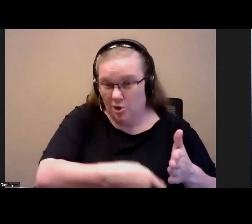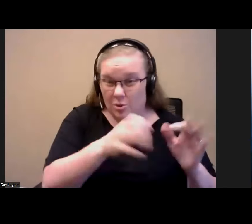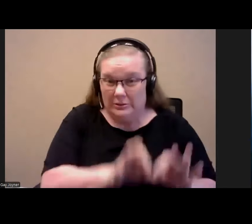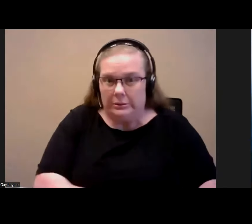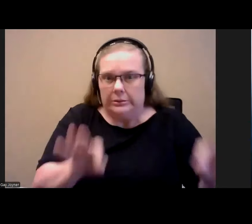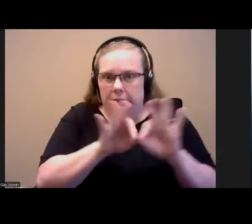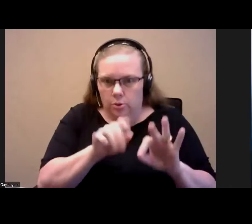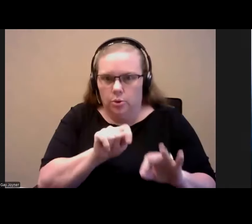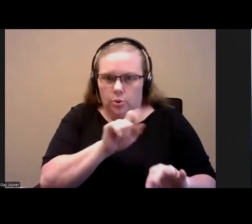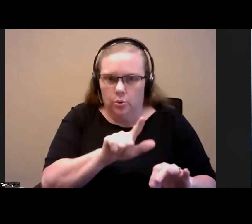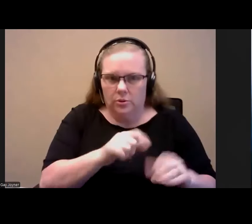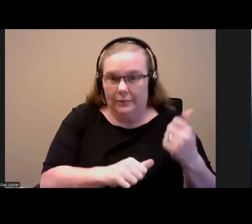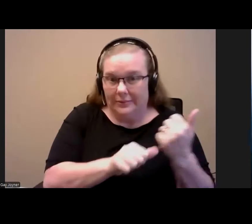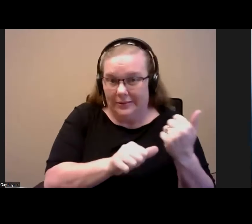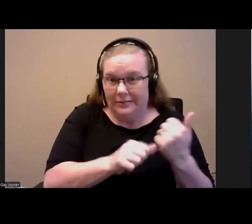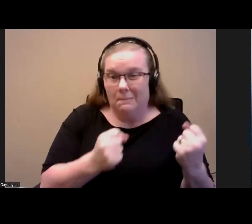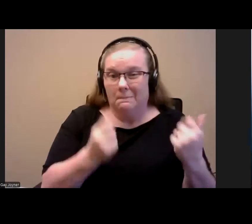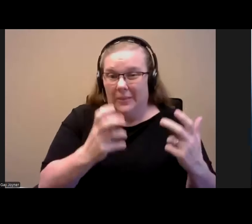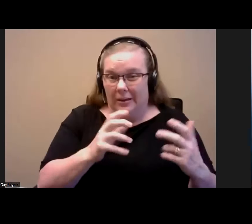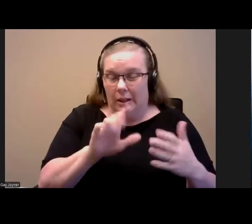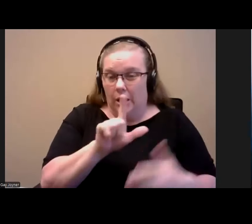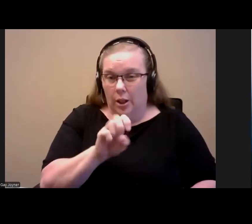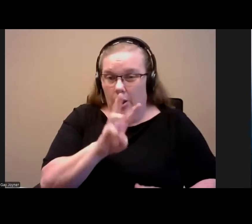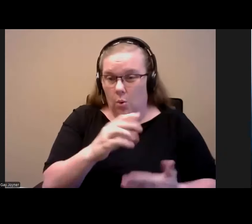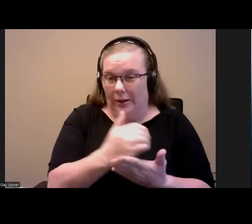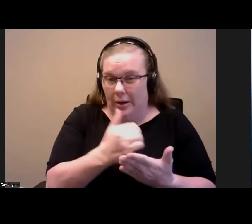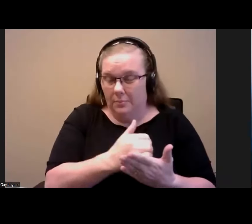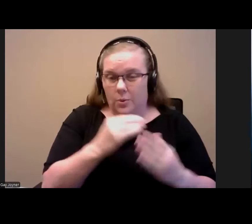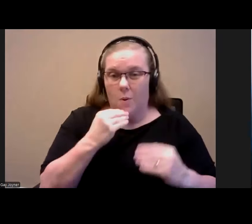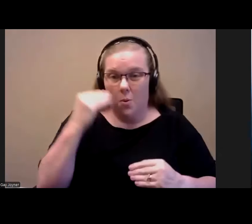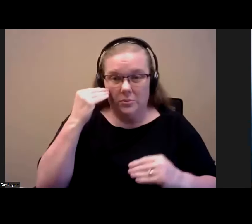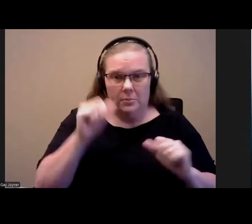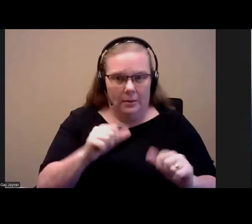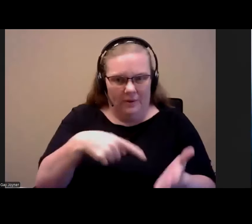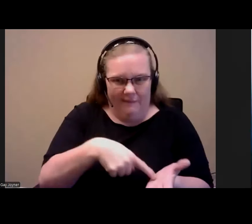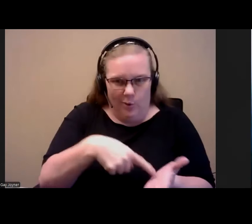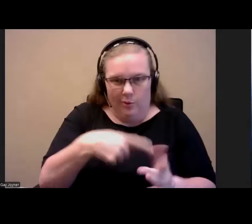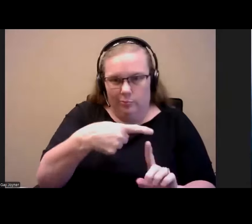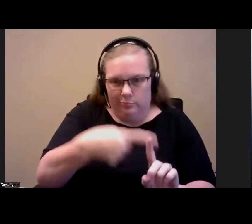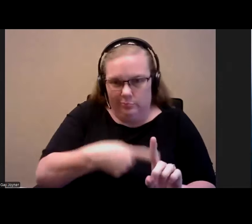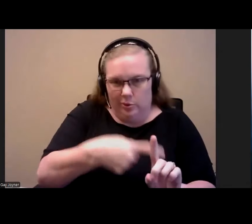to assist many low income families and households to be able to afford housing.